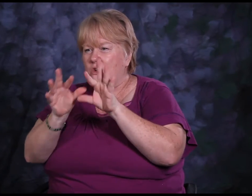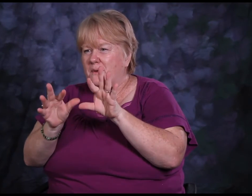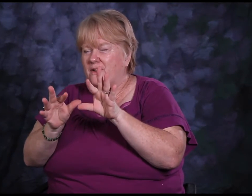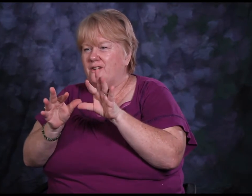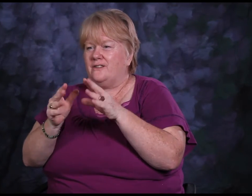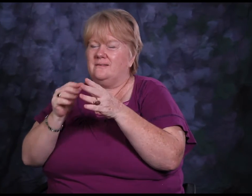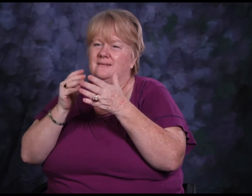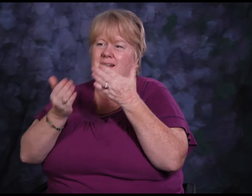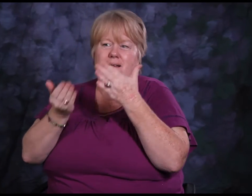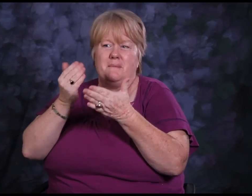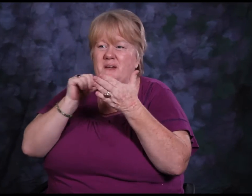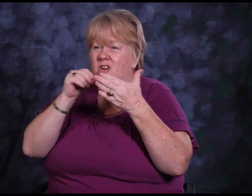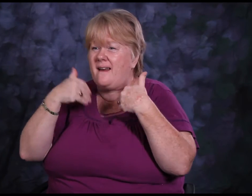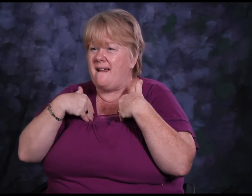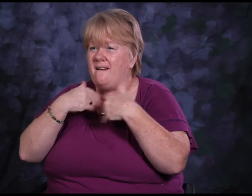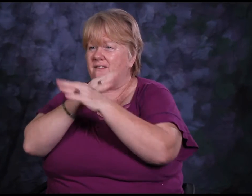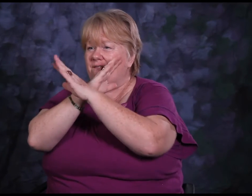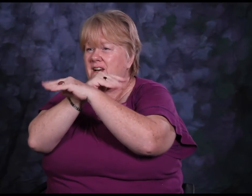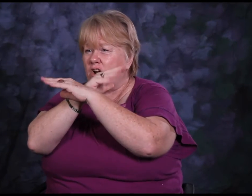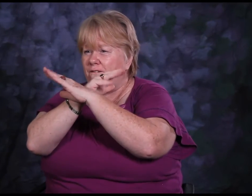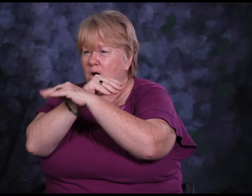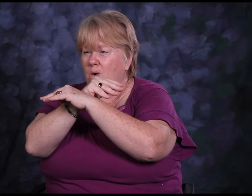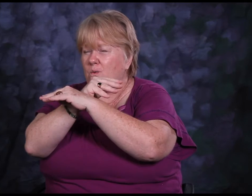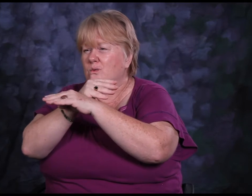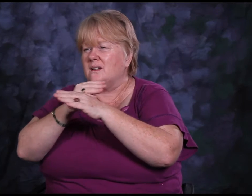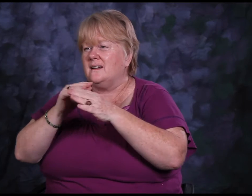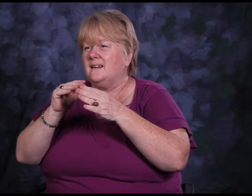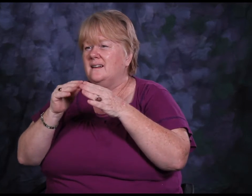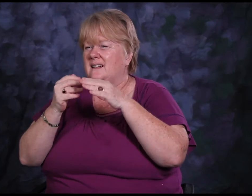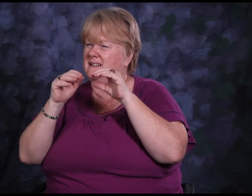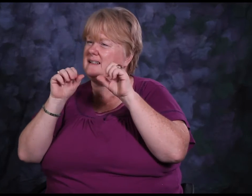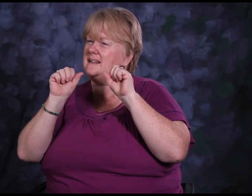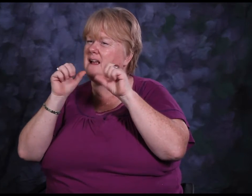If you go to a hospital there’s not a lot of interpreter services